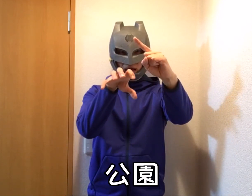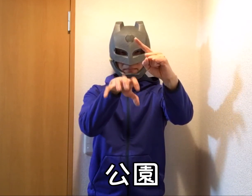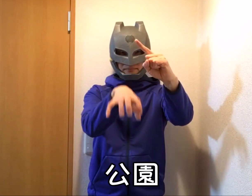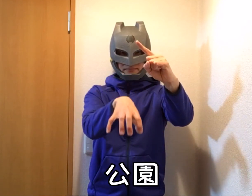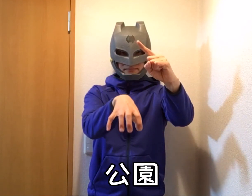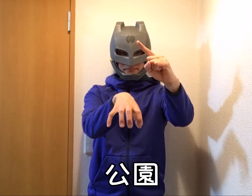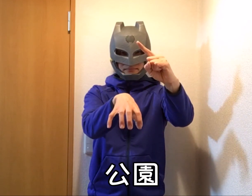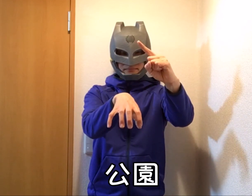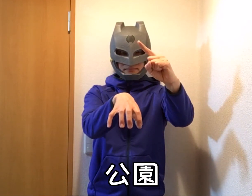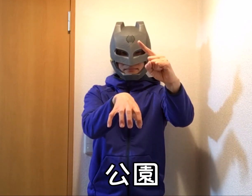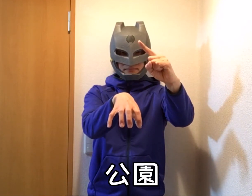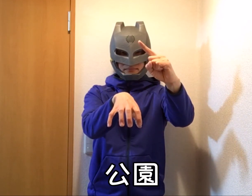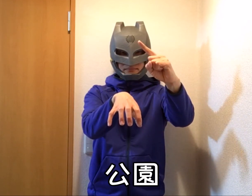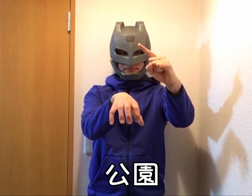Park